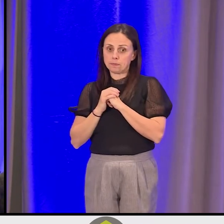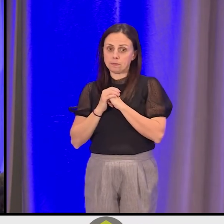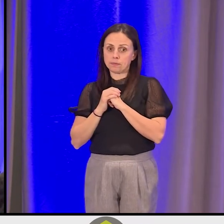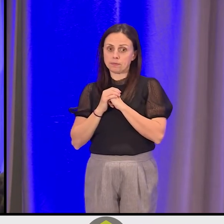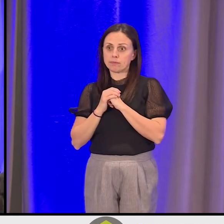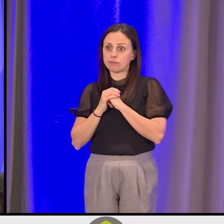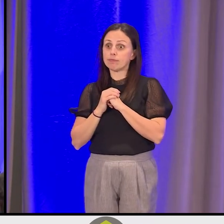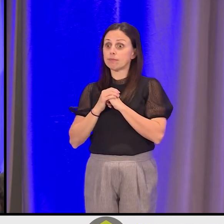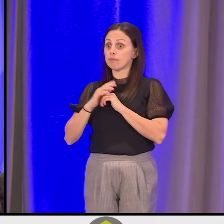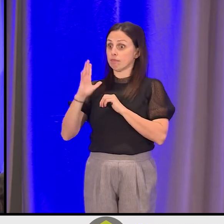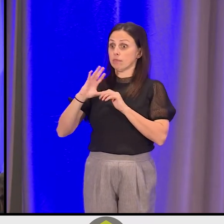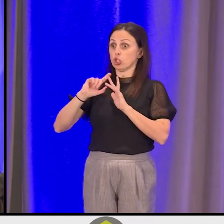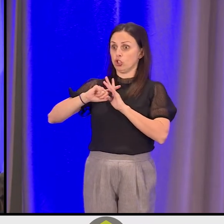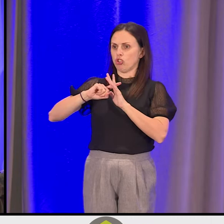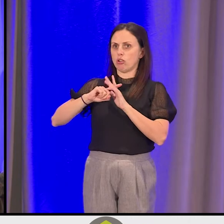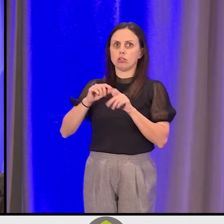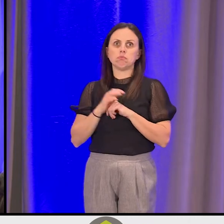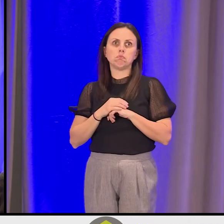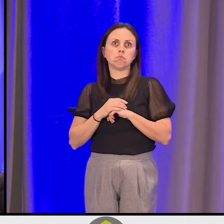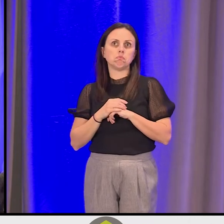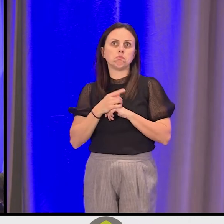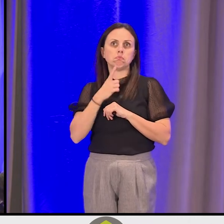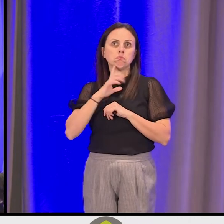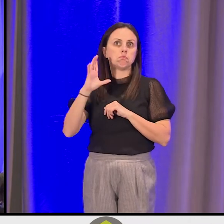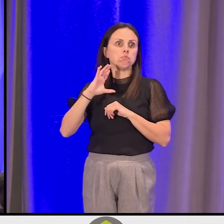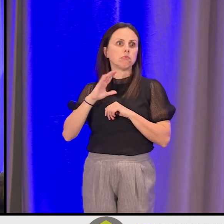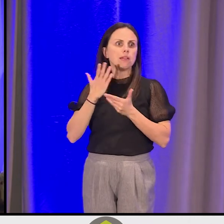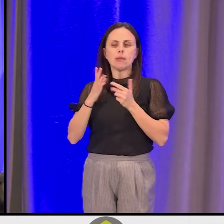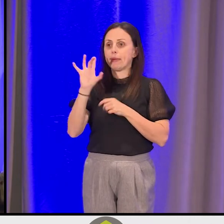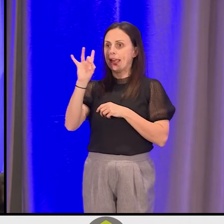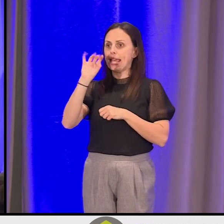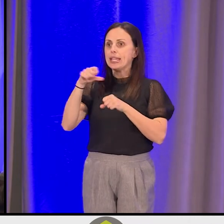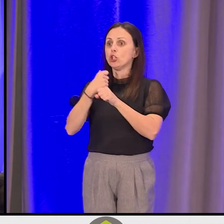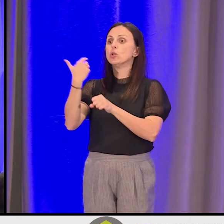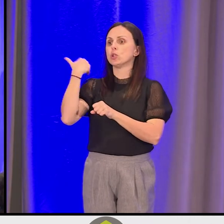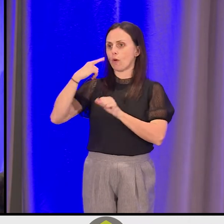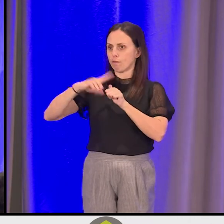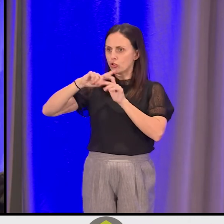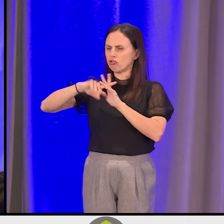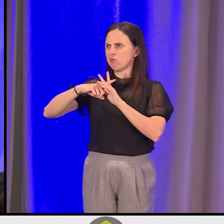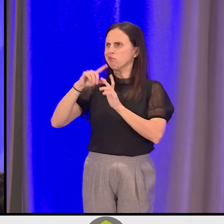It started, I would say, maybe eight years ago, maybe nine years ago.